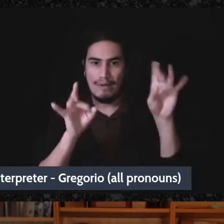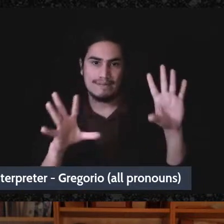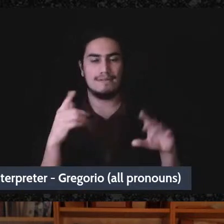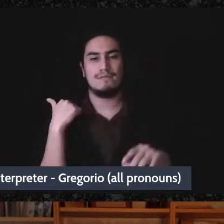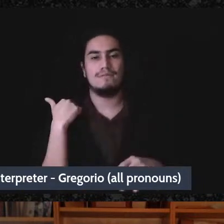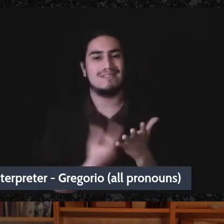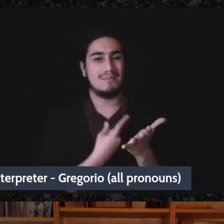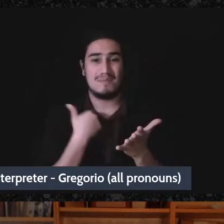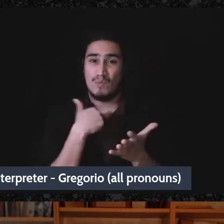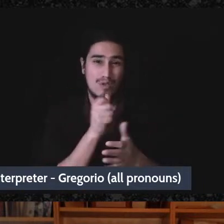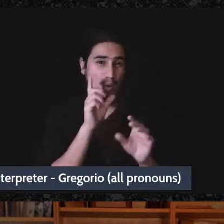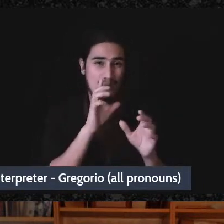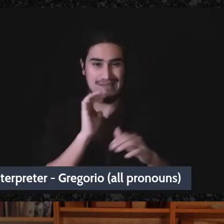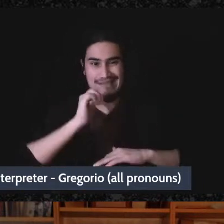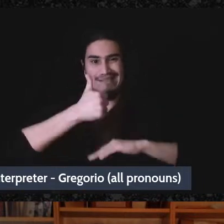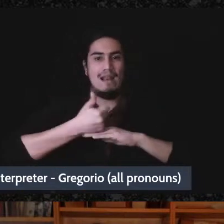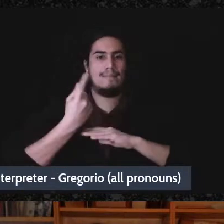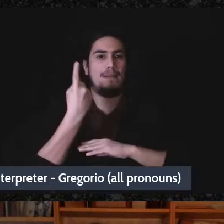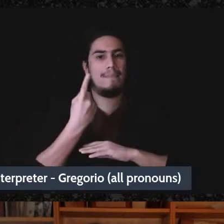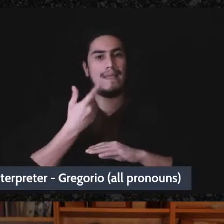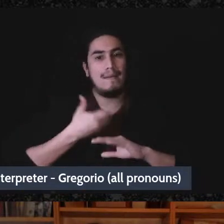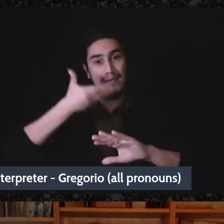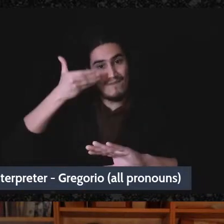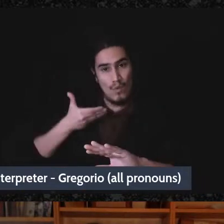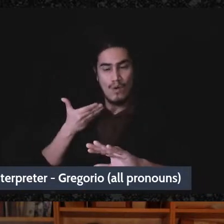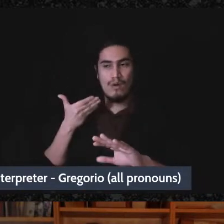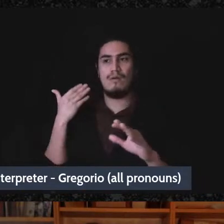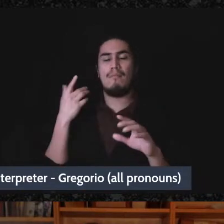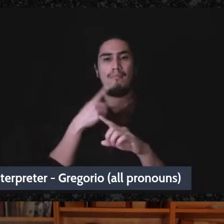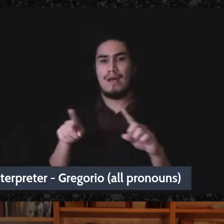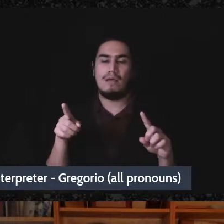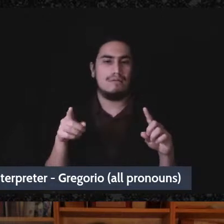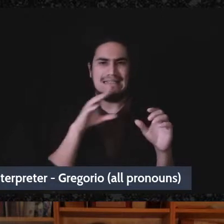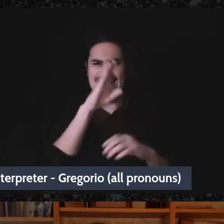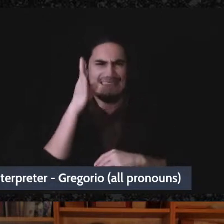it's never too late to go back and have those conversations and try to sort out how we want